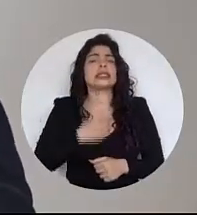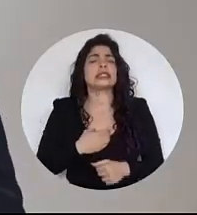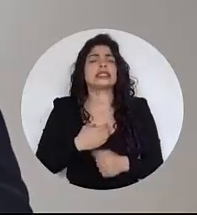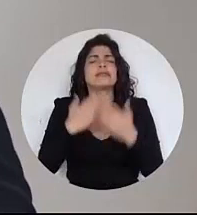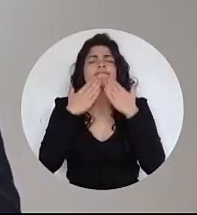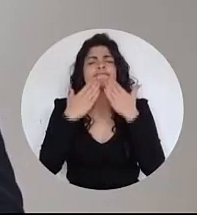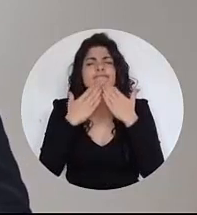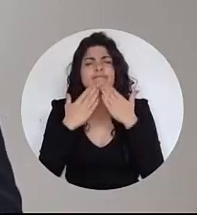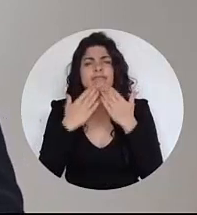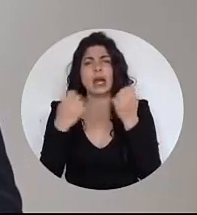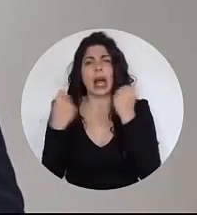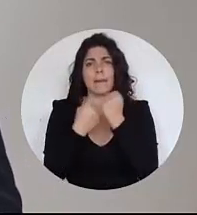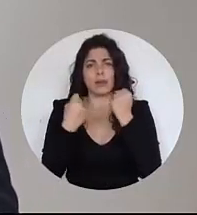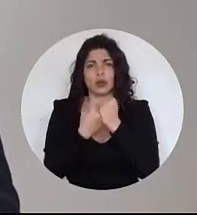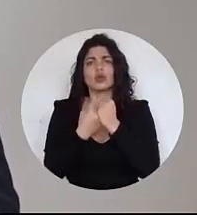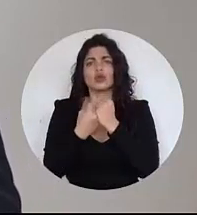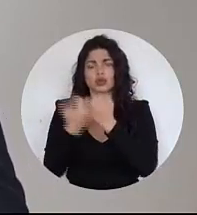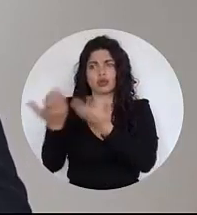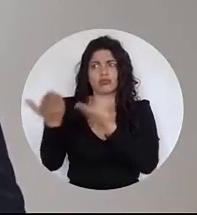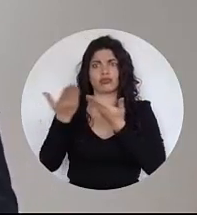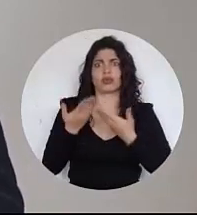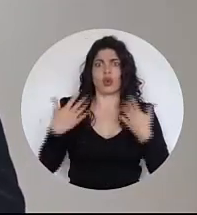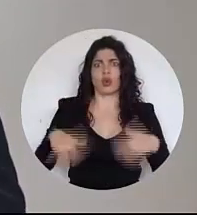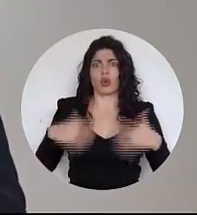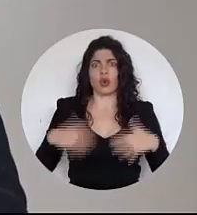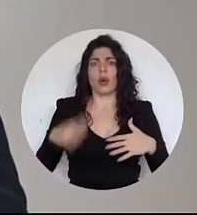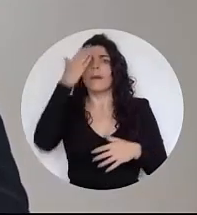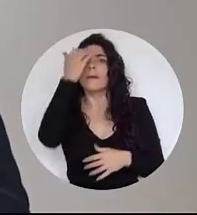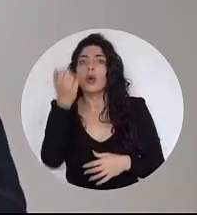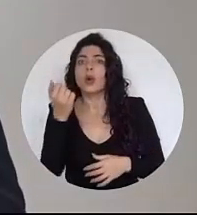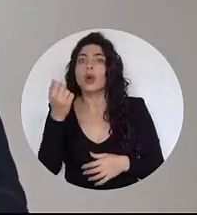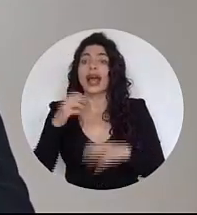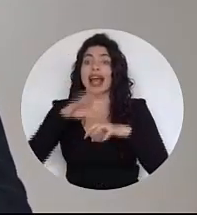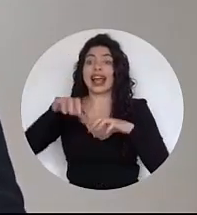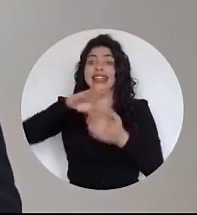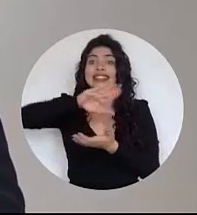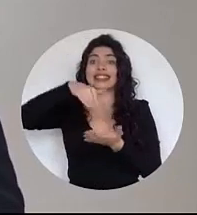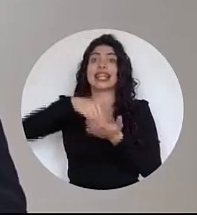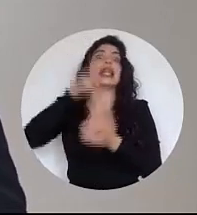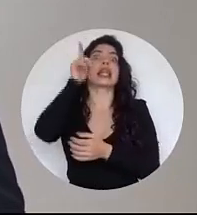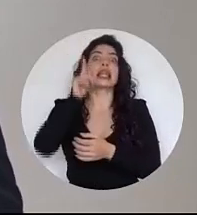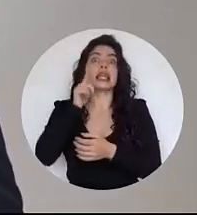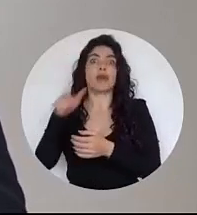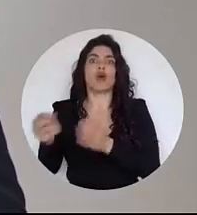deeply thank you for the support you have given us by including the central canton of Limon in the